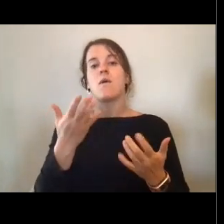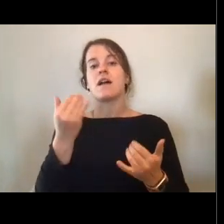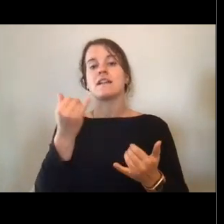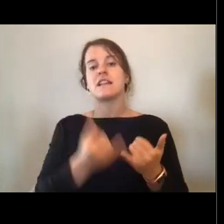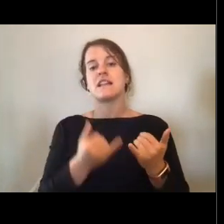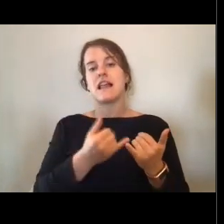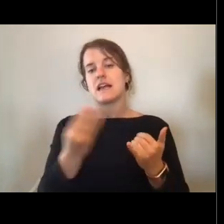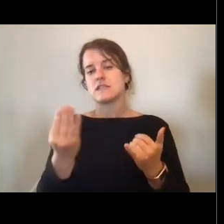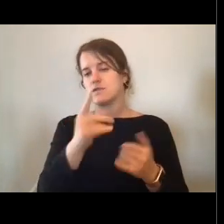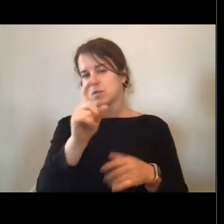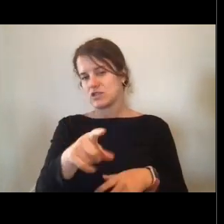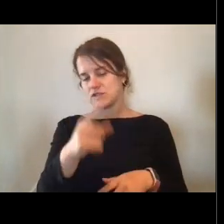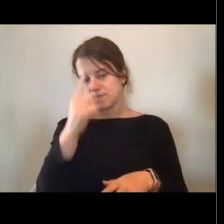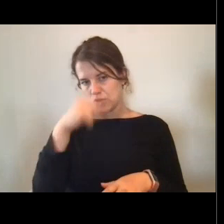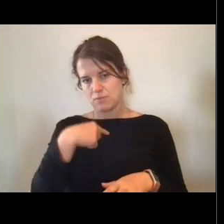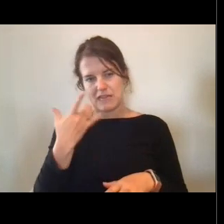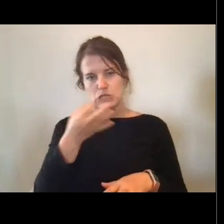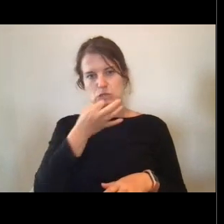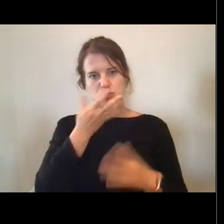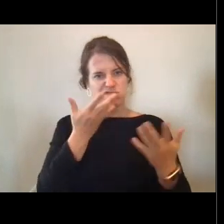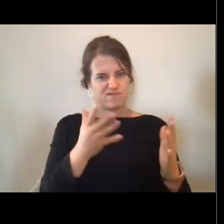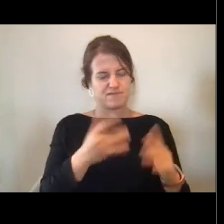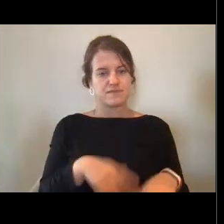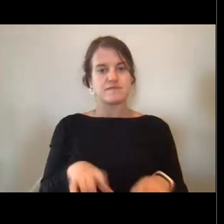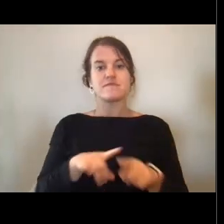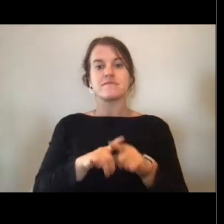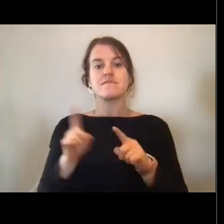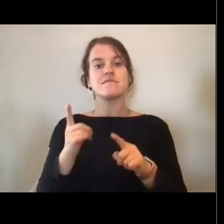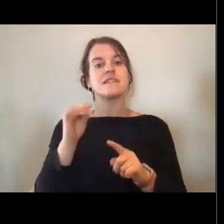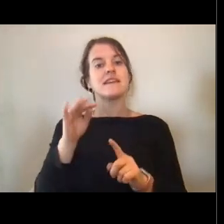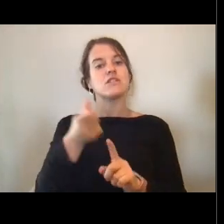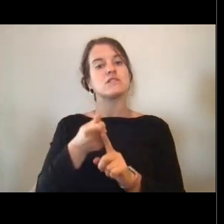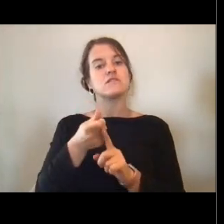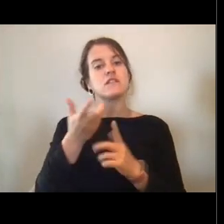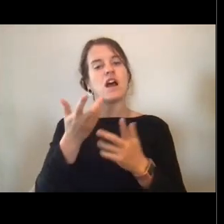if you were to talk to these students